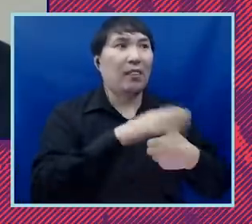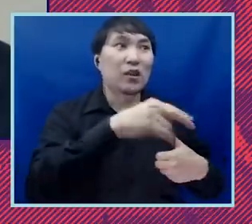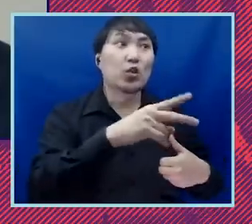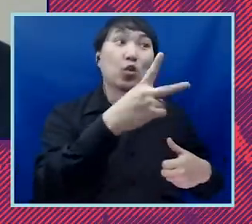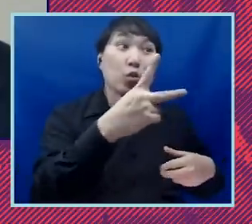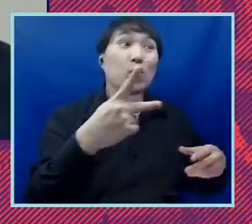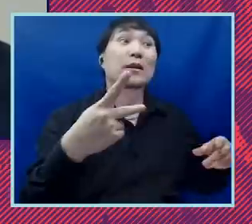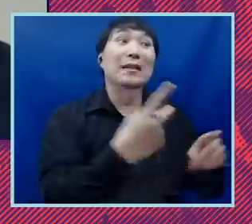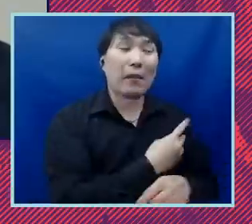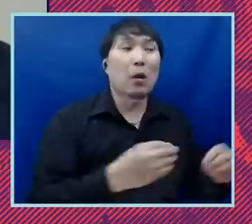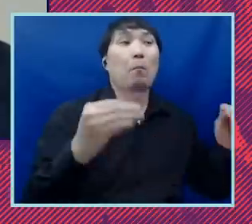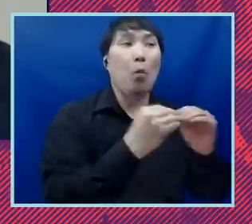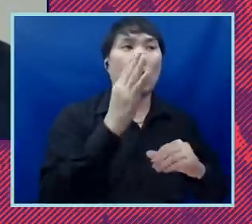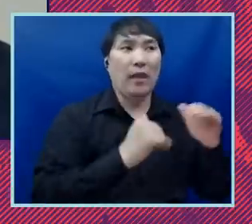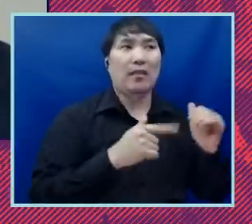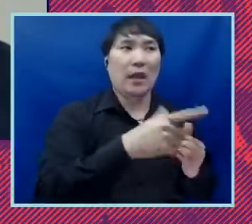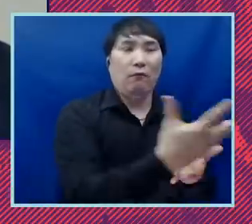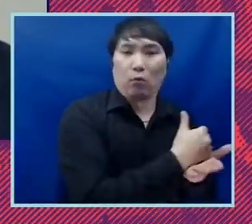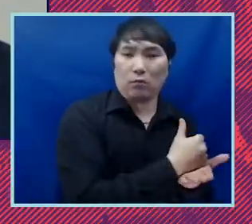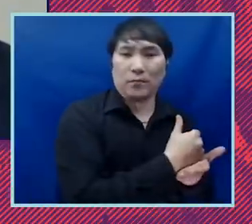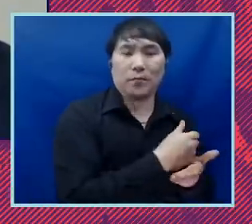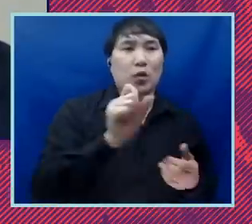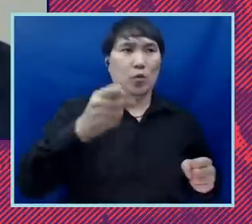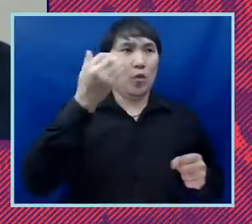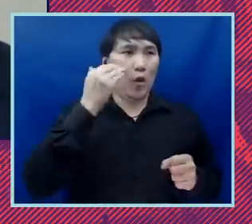and so this is a public option that we can provide as you know the aclu won a campaign recently